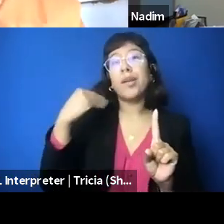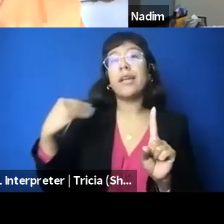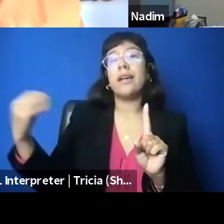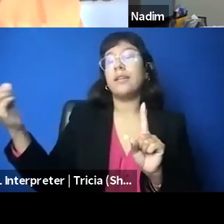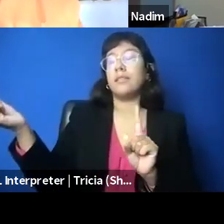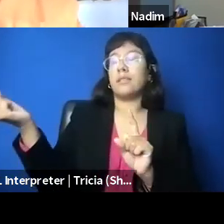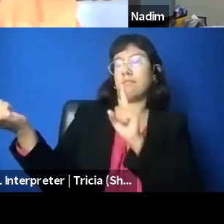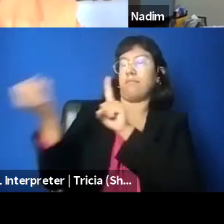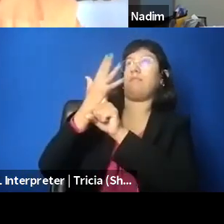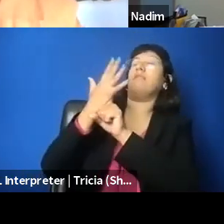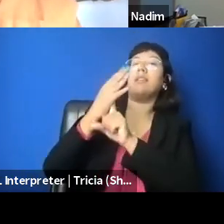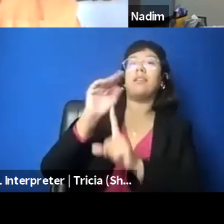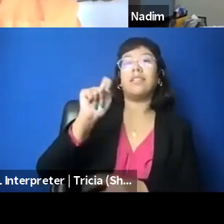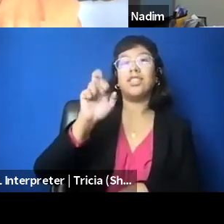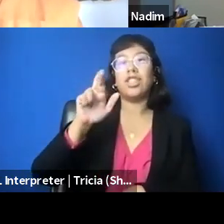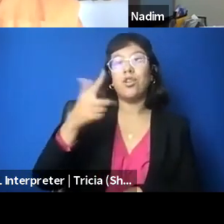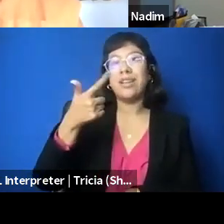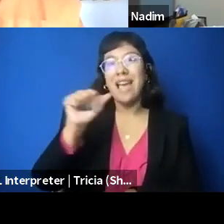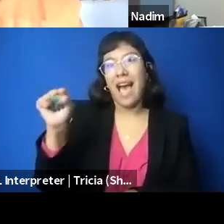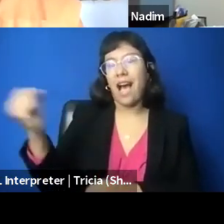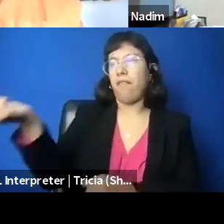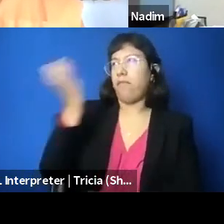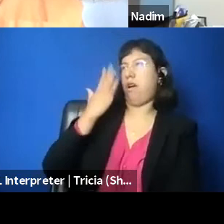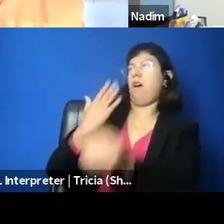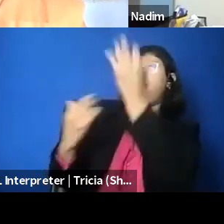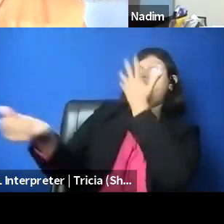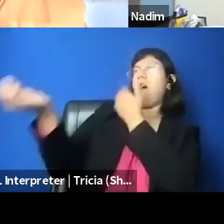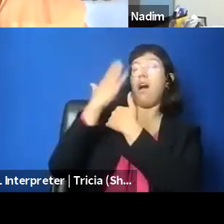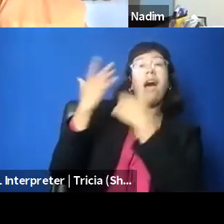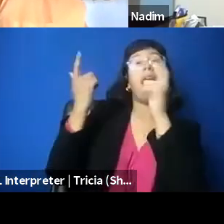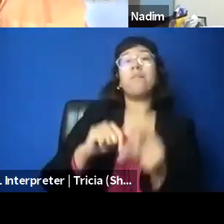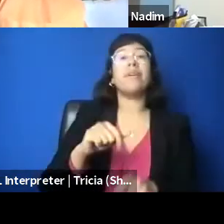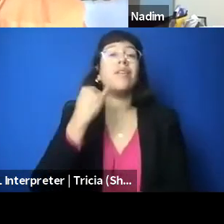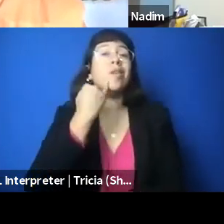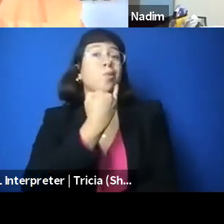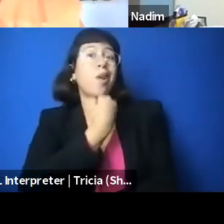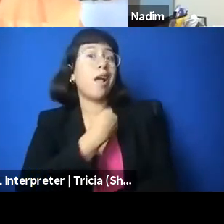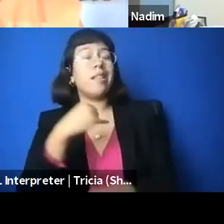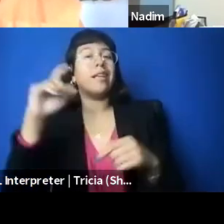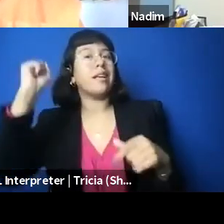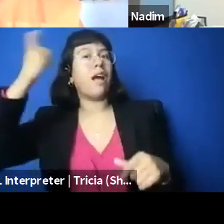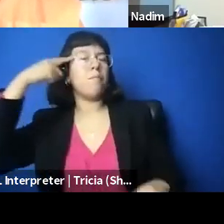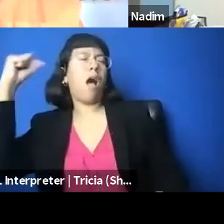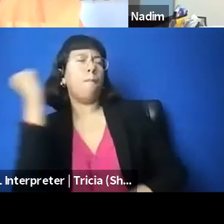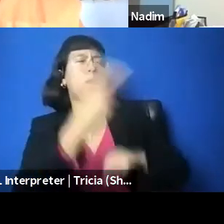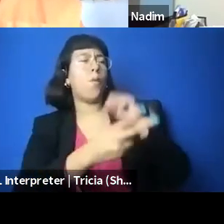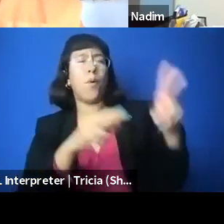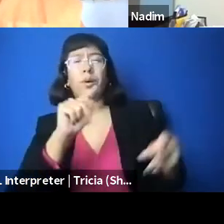who had asthma when the Israeli army threw tear gas canisters in their house. So yeah, he cursed the occupation,